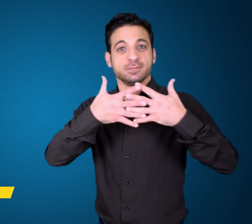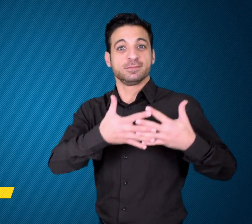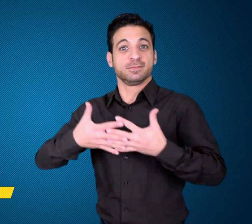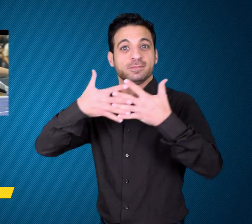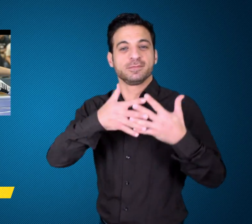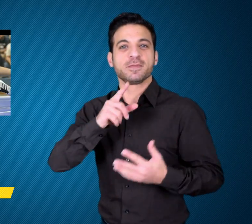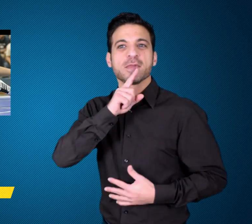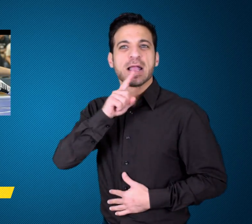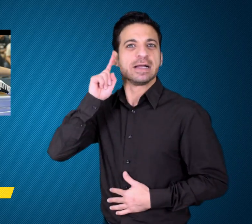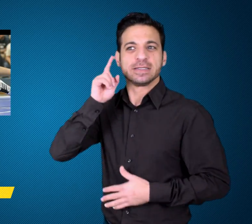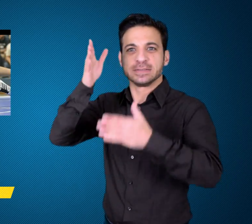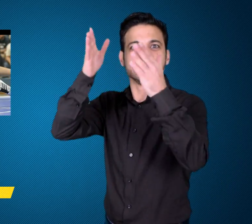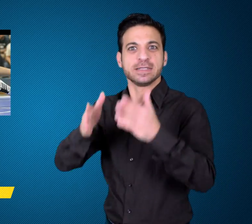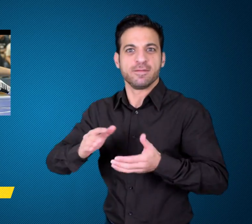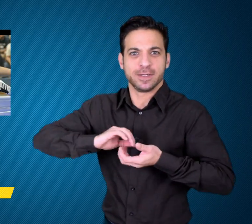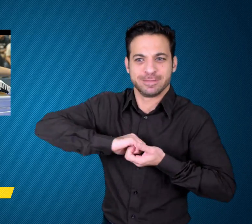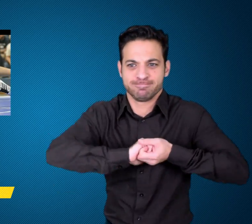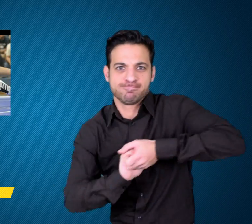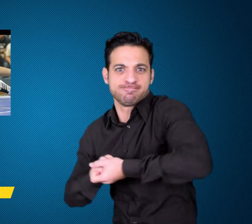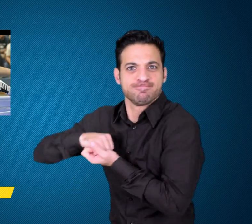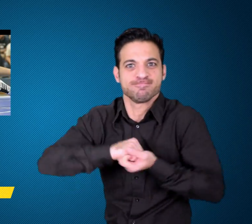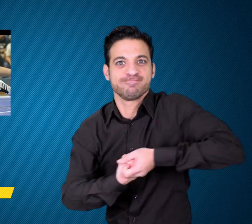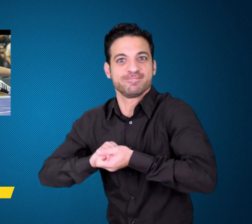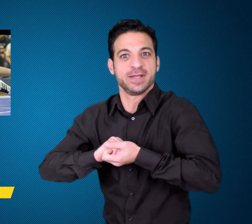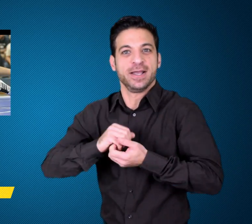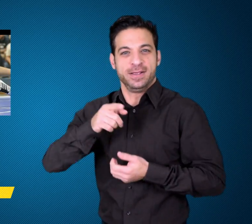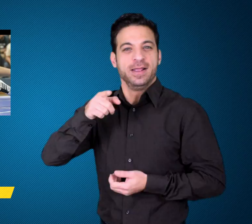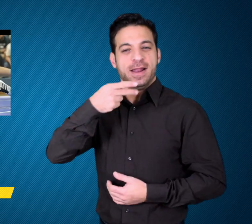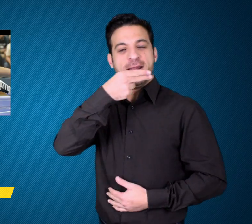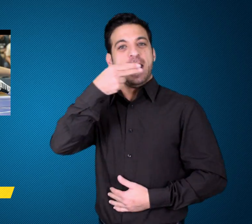Memnos: USA Deaf Wrestler in Game